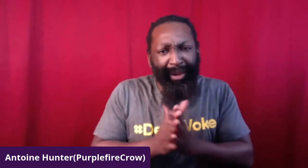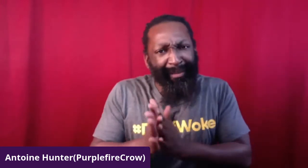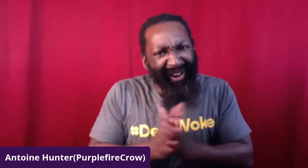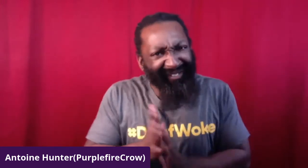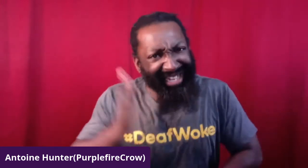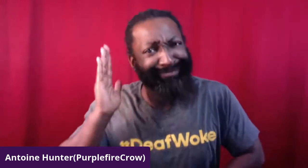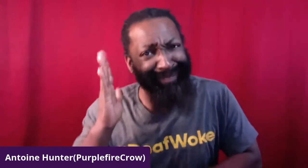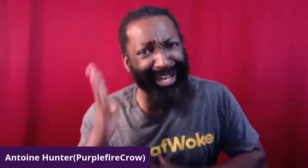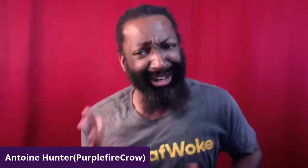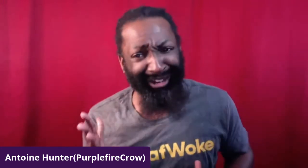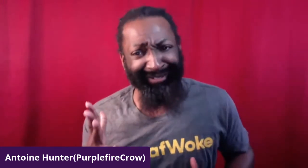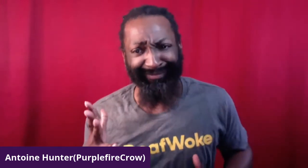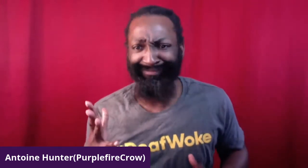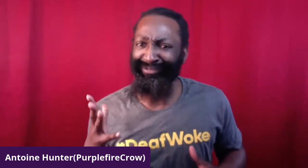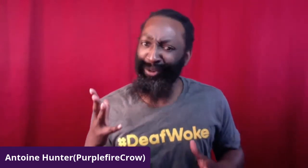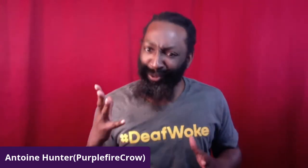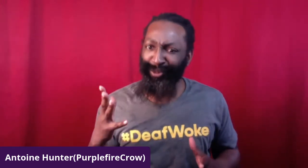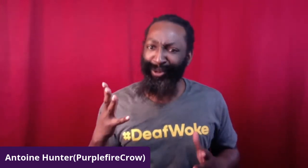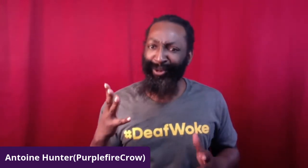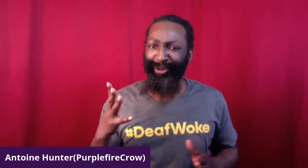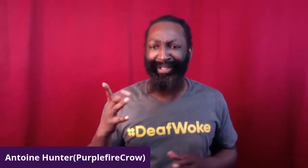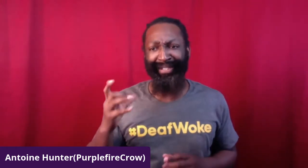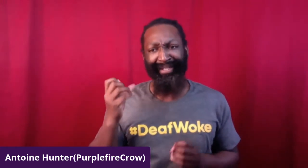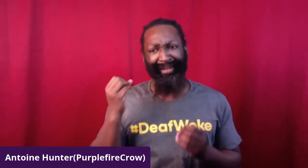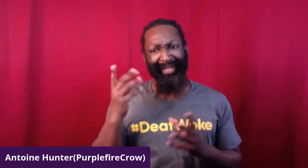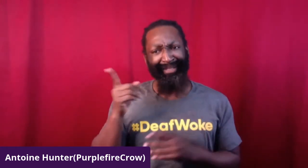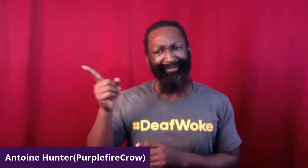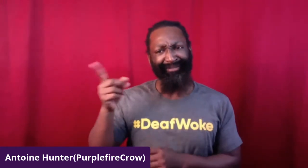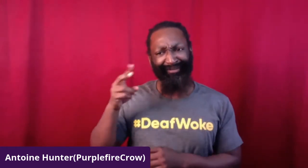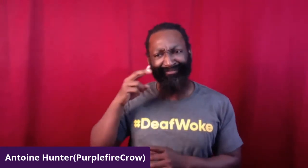a musician, a motivational speaker.